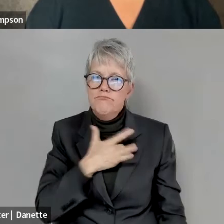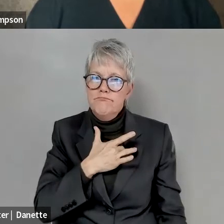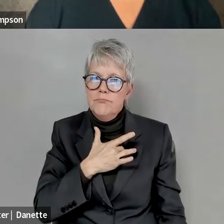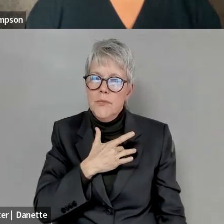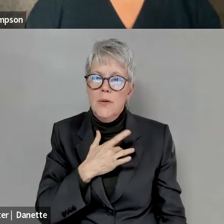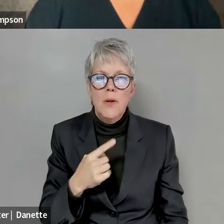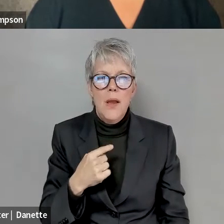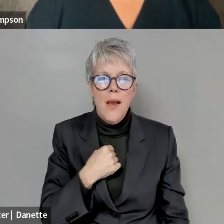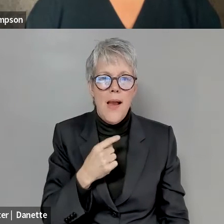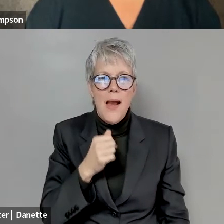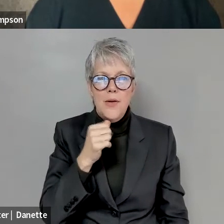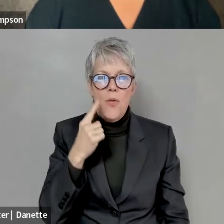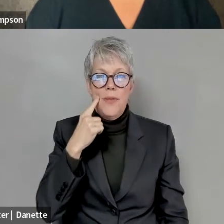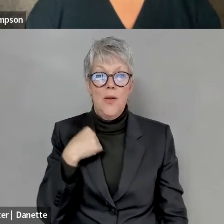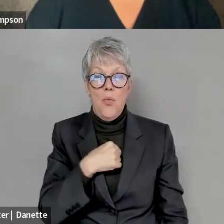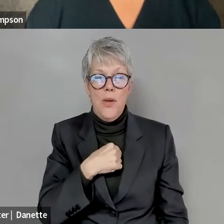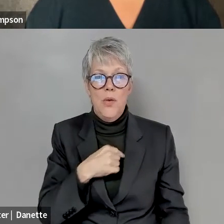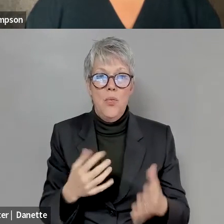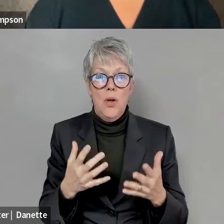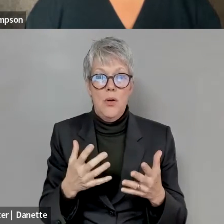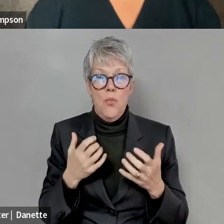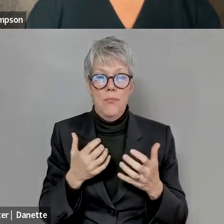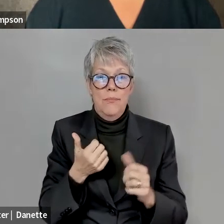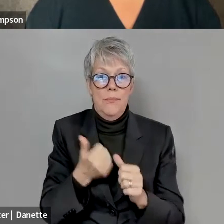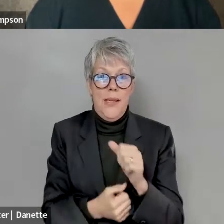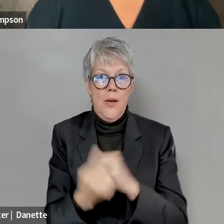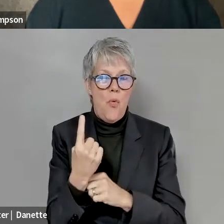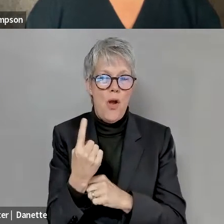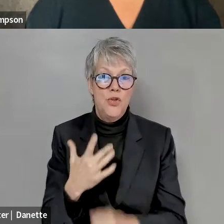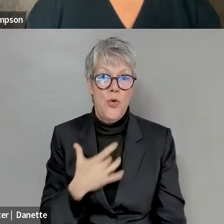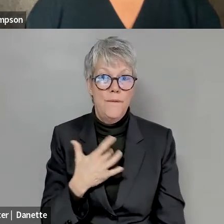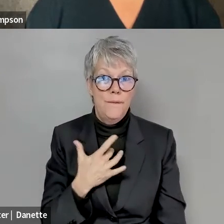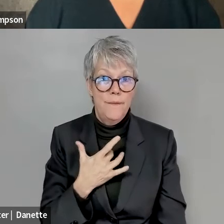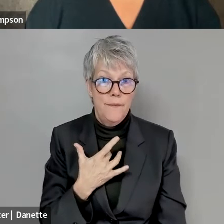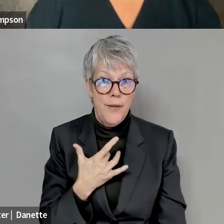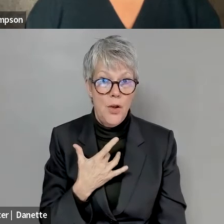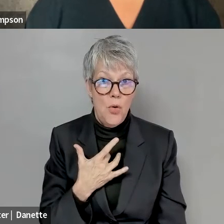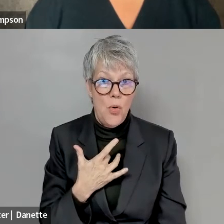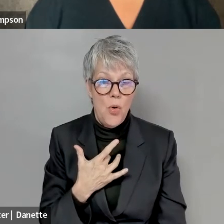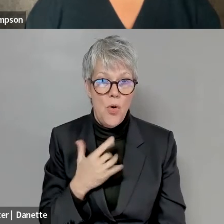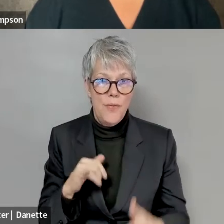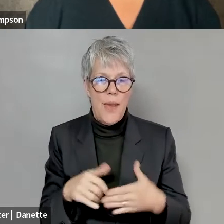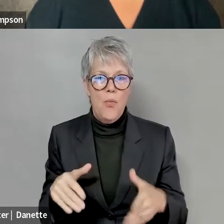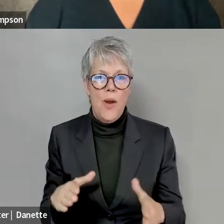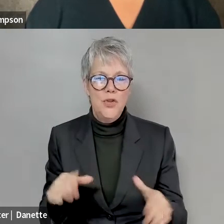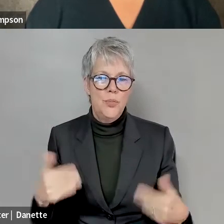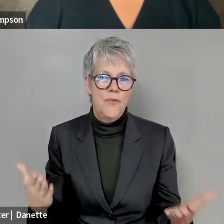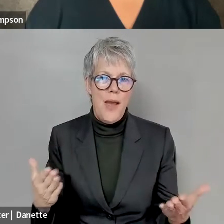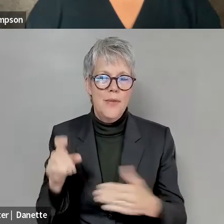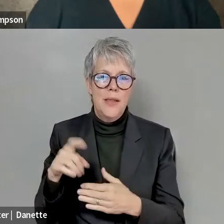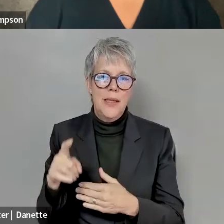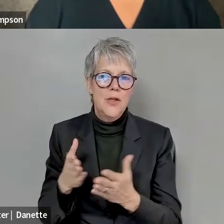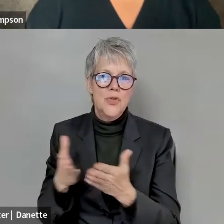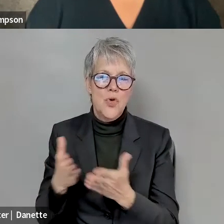Michael Smith: we would want anybody to to feel like that, just to to provide these needed services to other individuals.